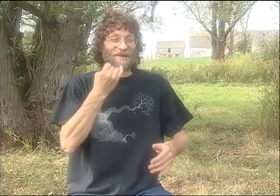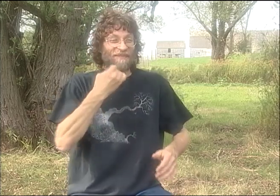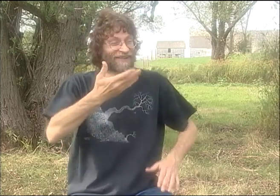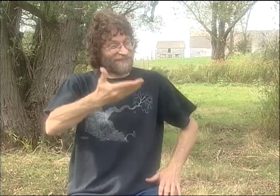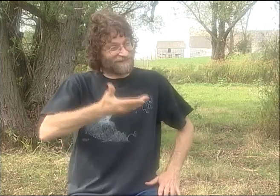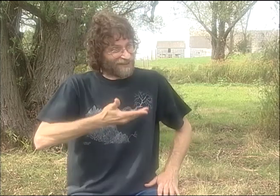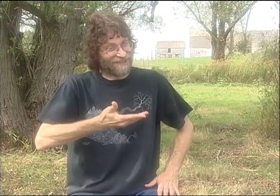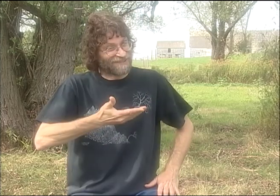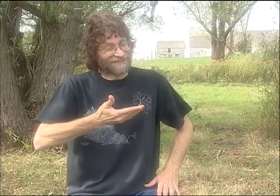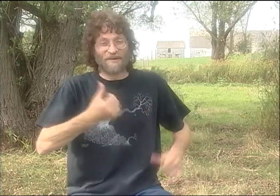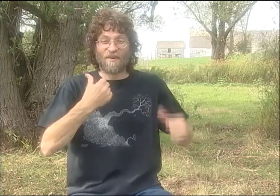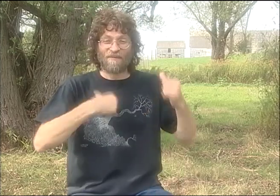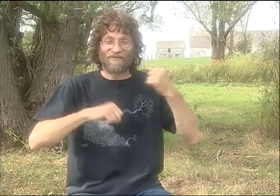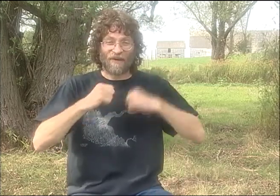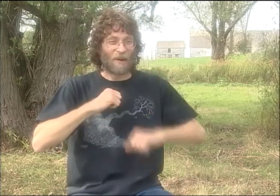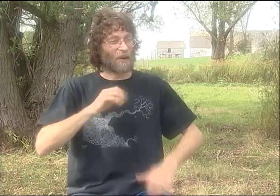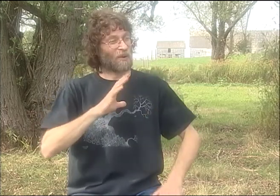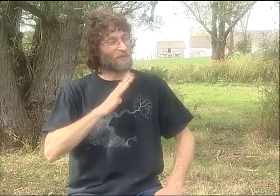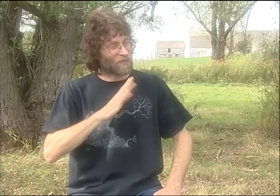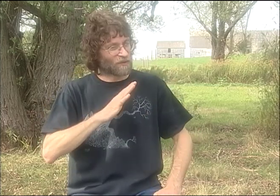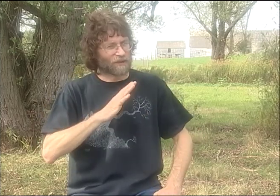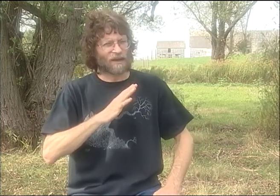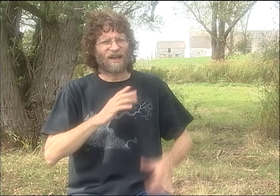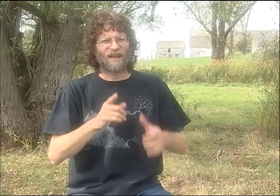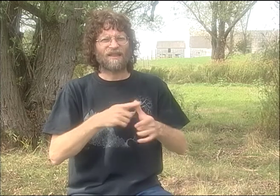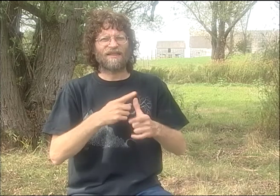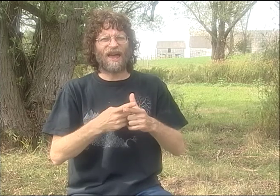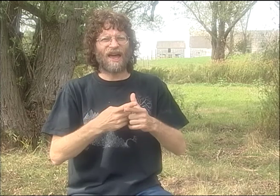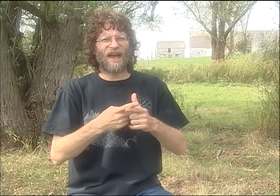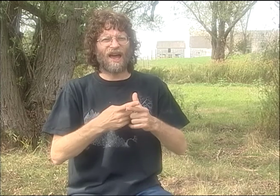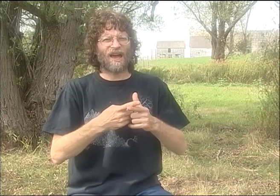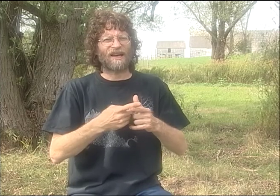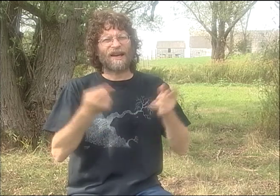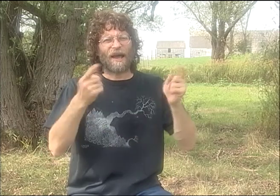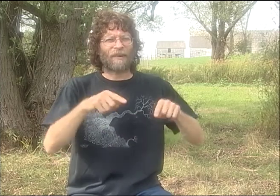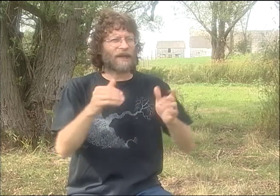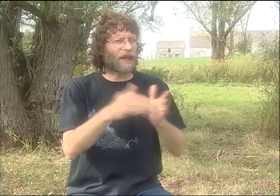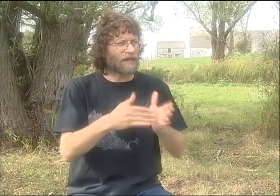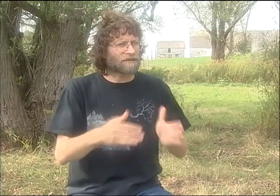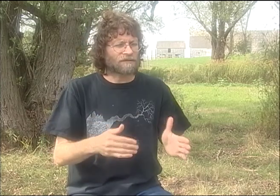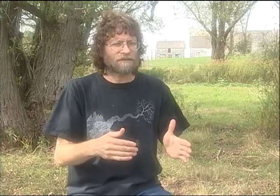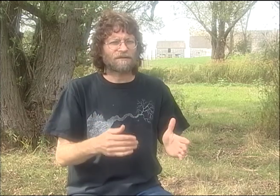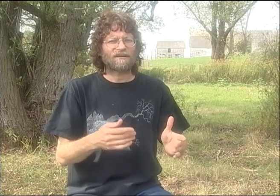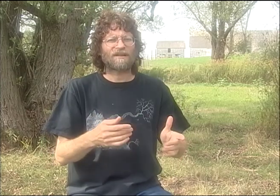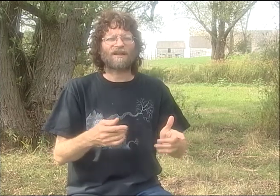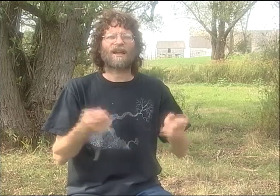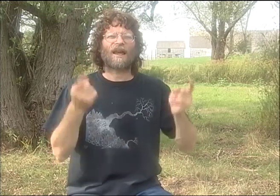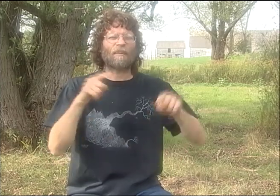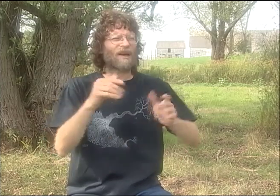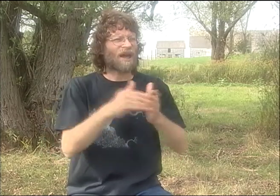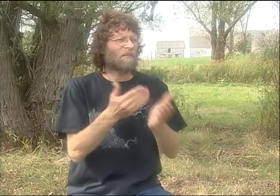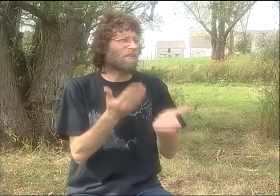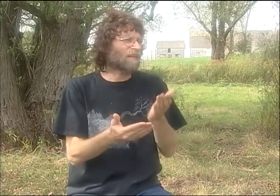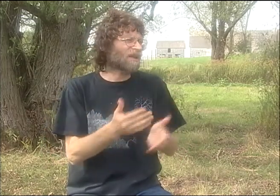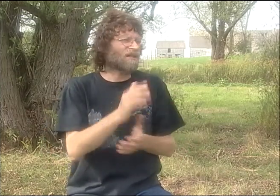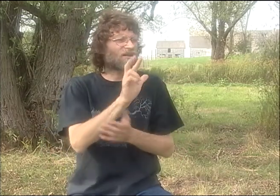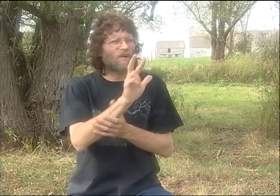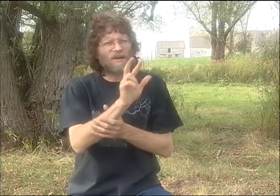PETER AND I STARTED OUT WITH THESE GRANTS. WELL, REALLY IT STARTED BACK WHEN JIM INVITED US TO PERFORM,